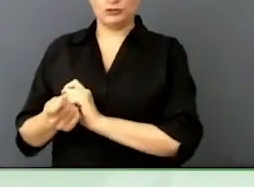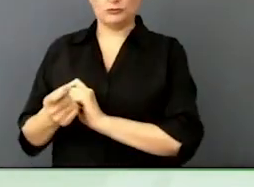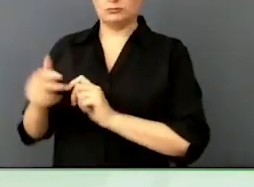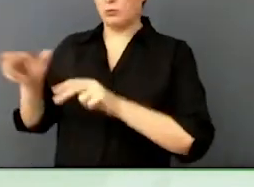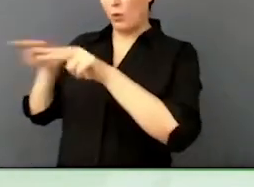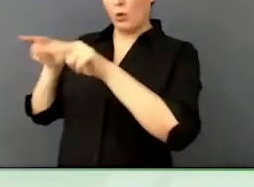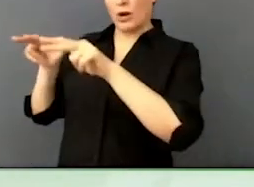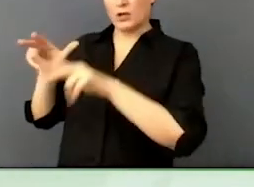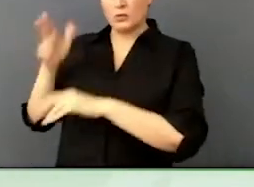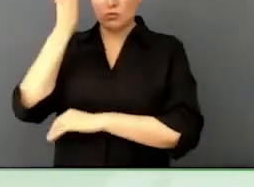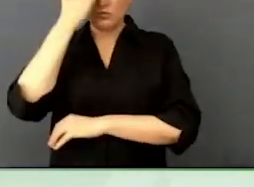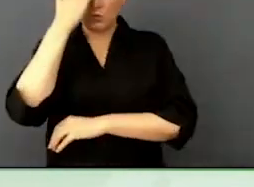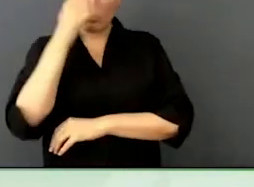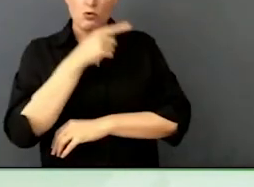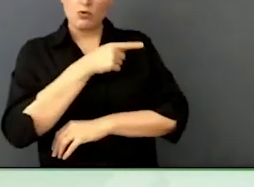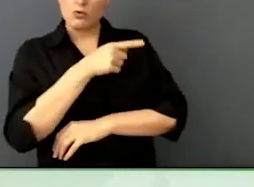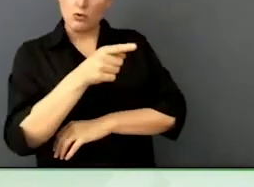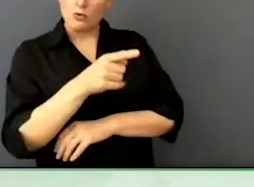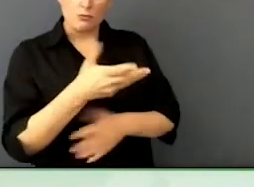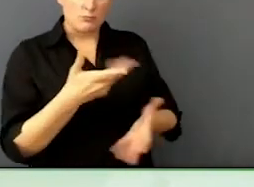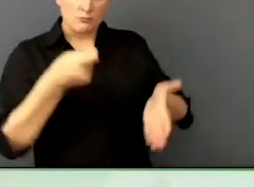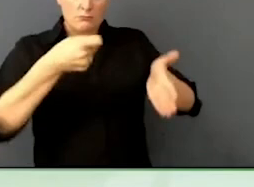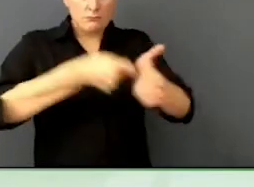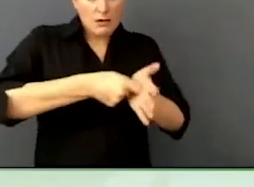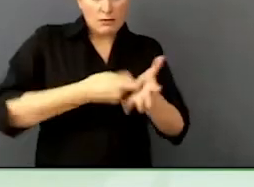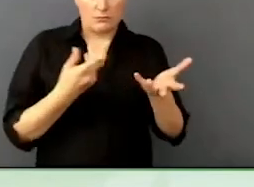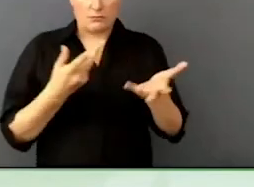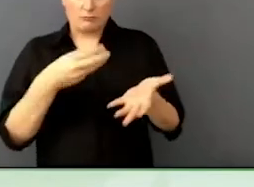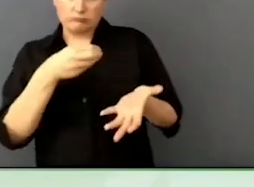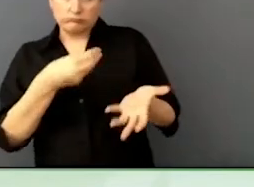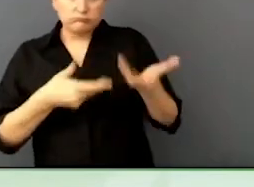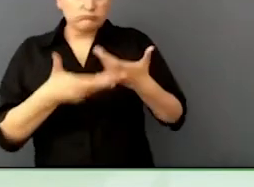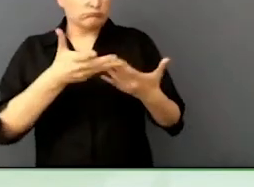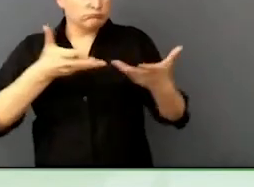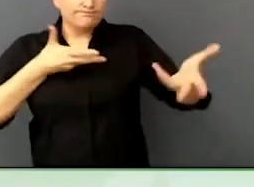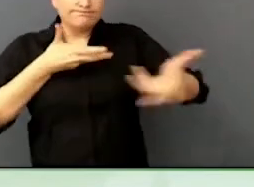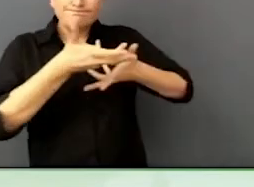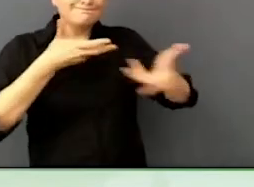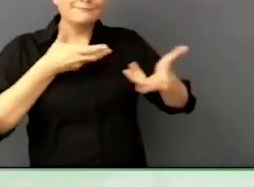One example in Argentina, they started from knowing nothing, and